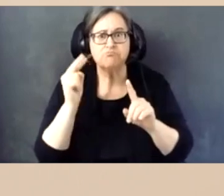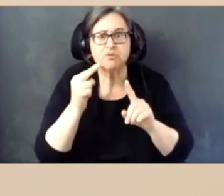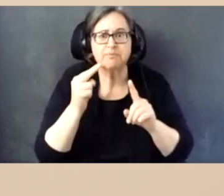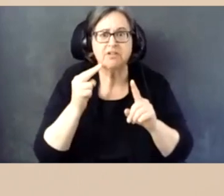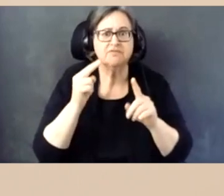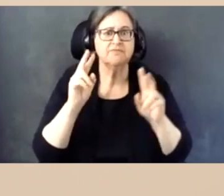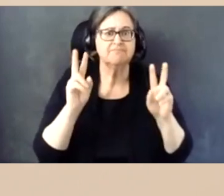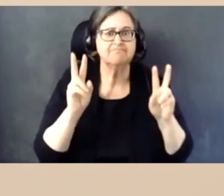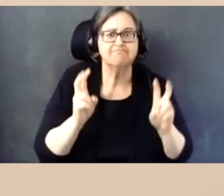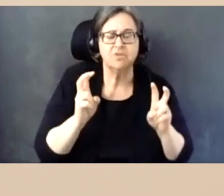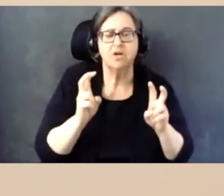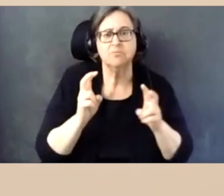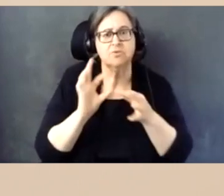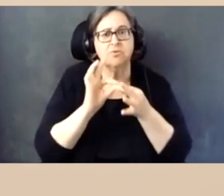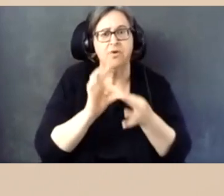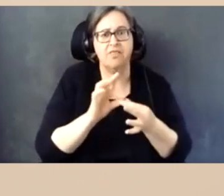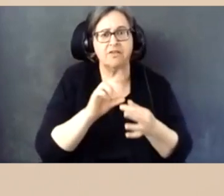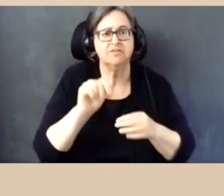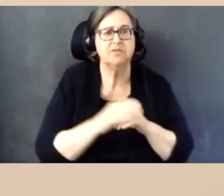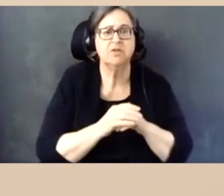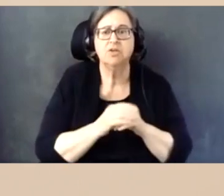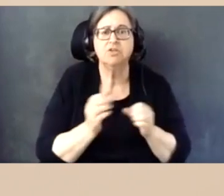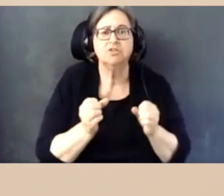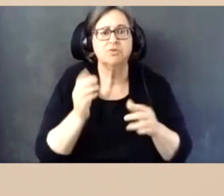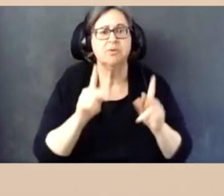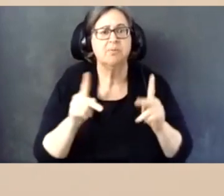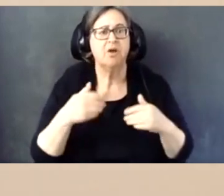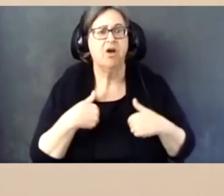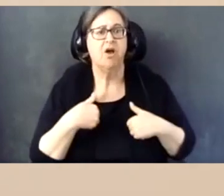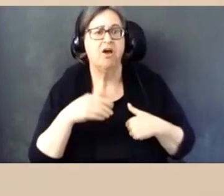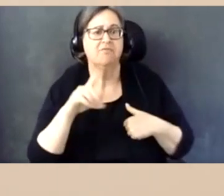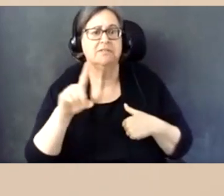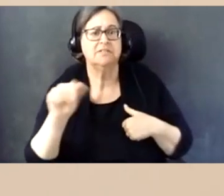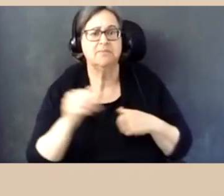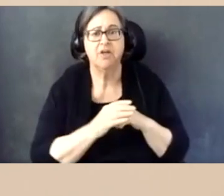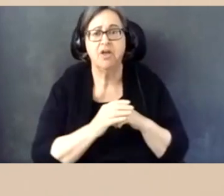Considering that there are over 61 million Americans have a disability, and the federal